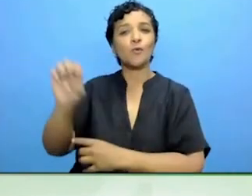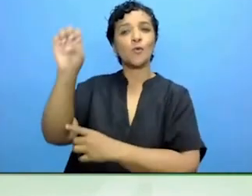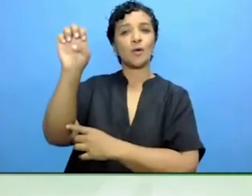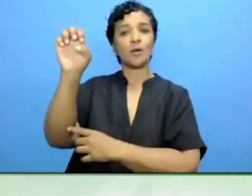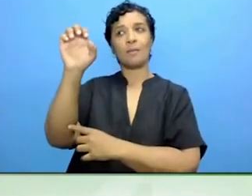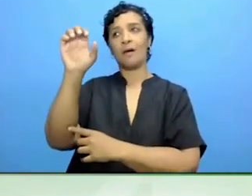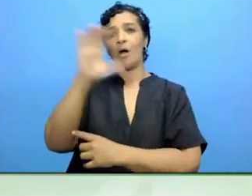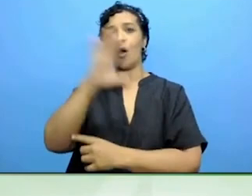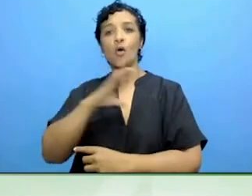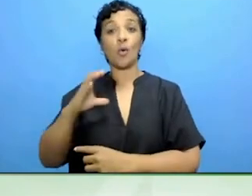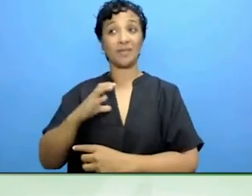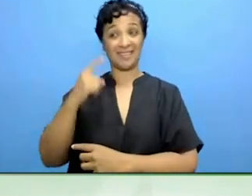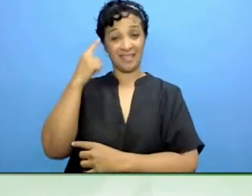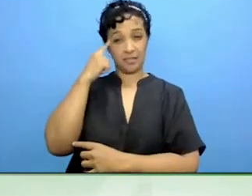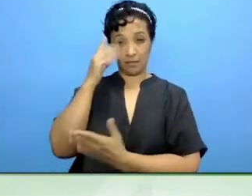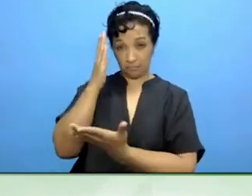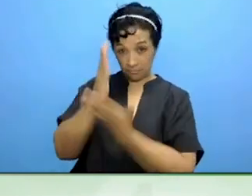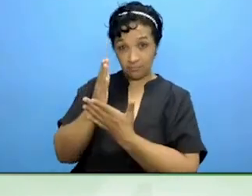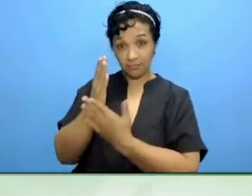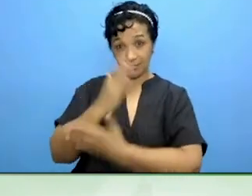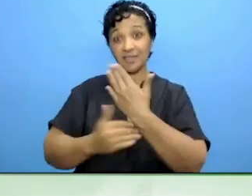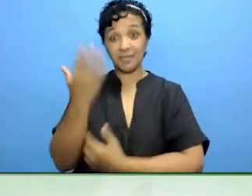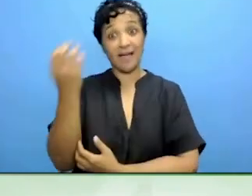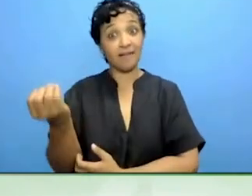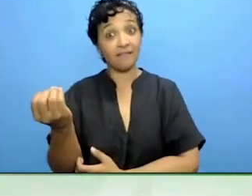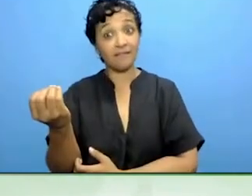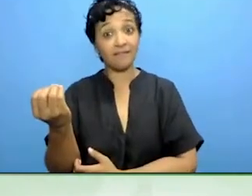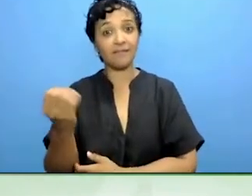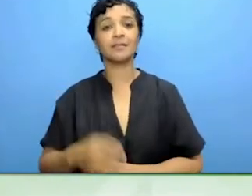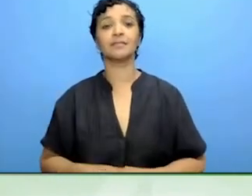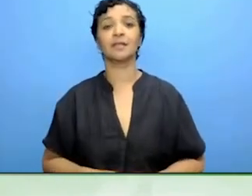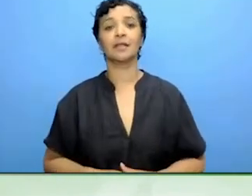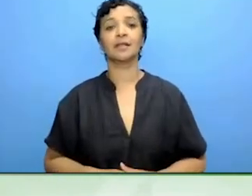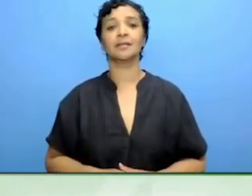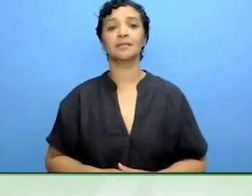people with disabilities themselves? I am not an expert on that.